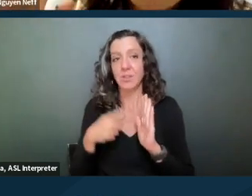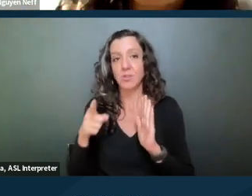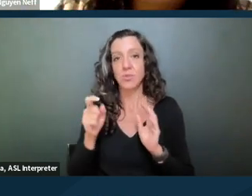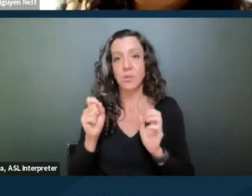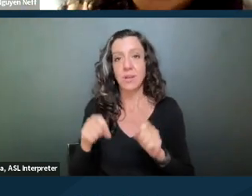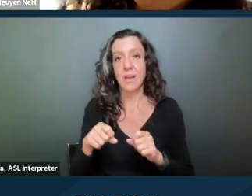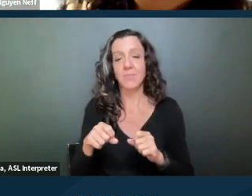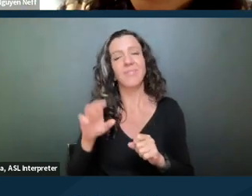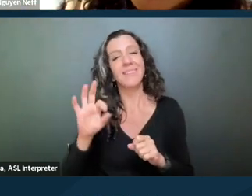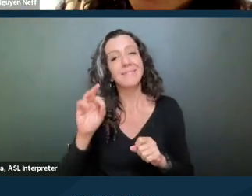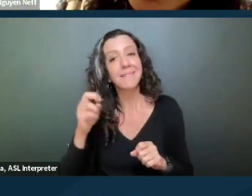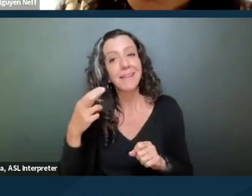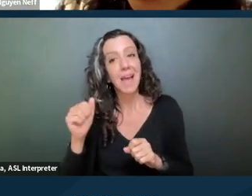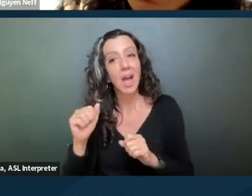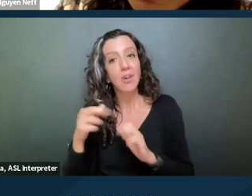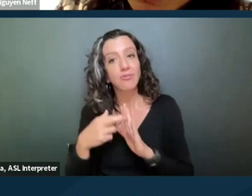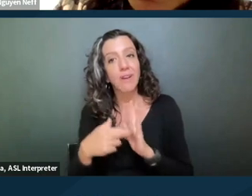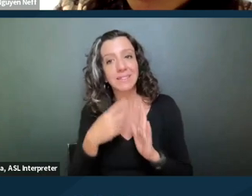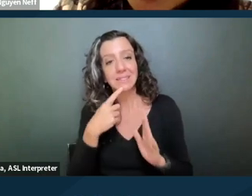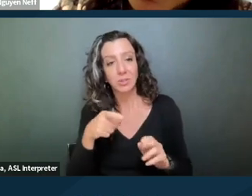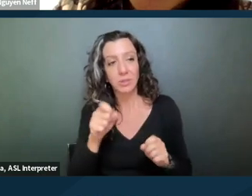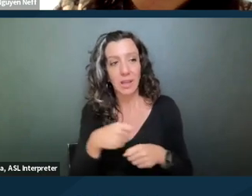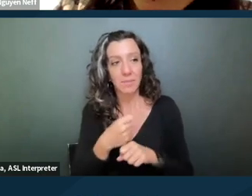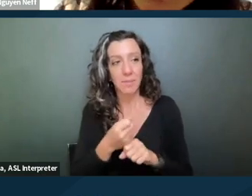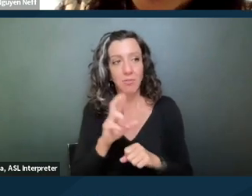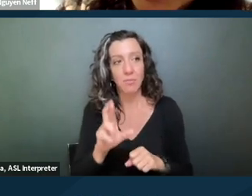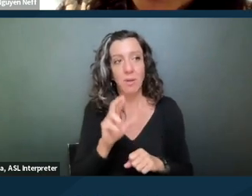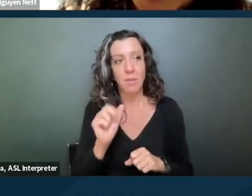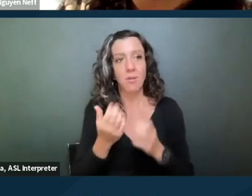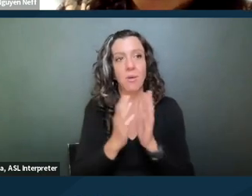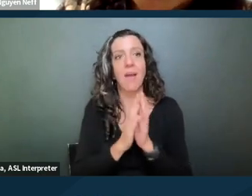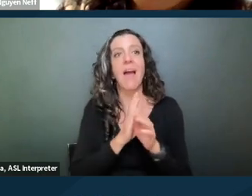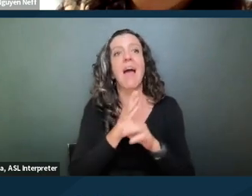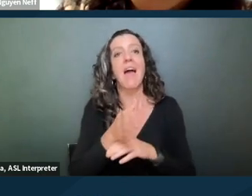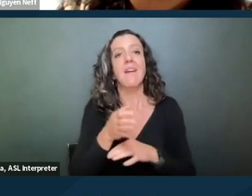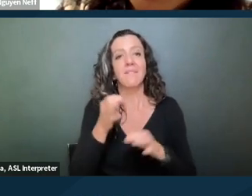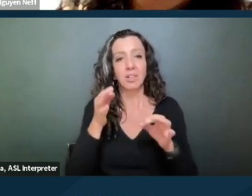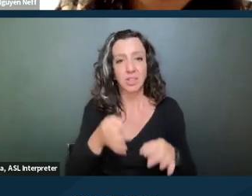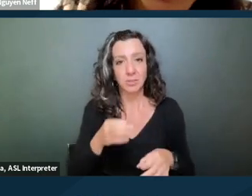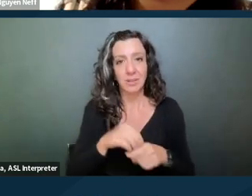and if you have regulations says that you can make a reasonable accommodation request after a judgment and an unlawful detainer,